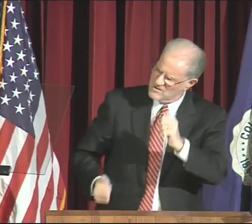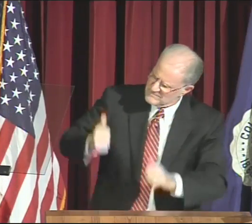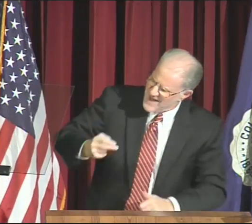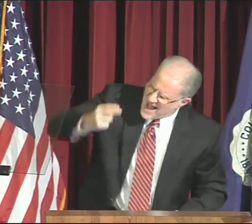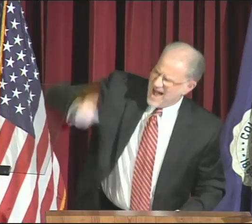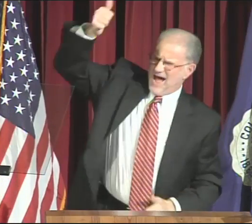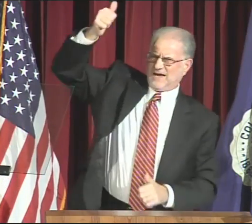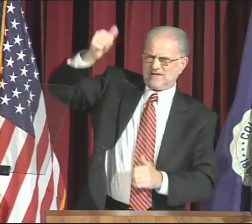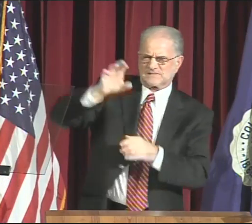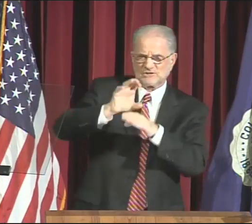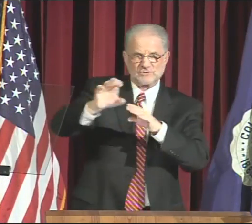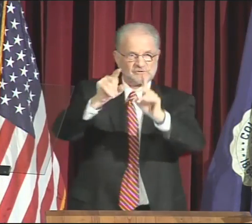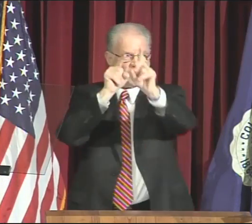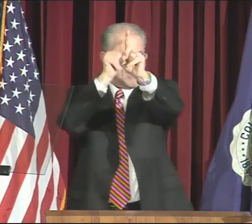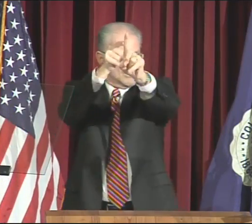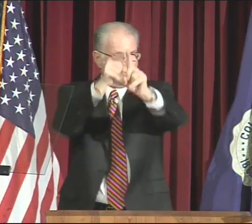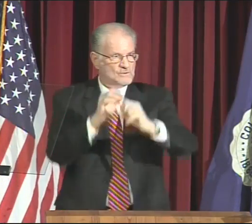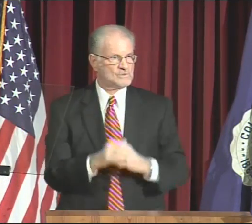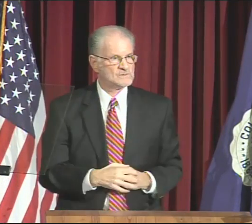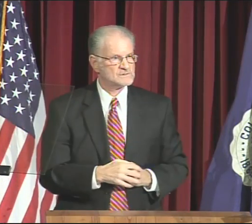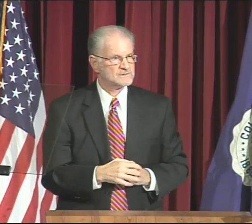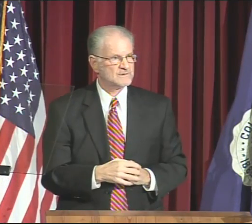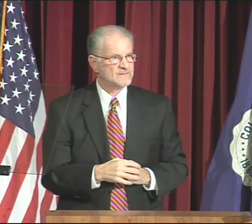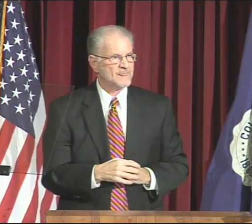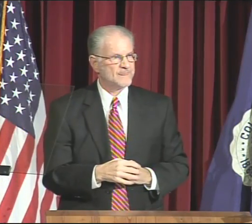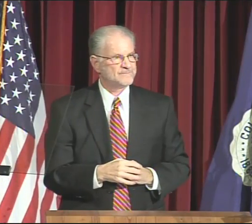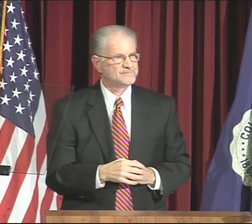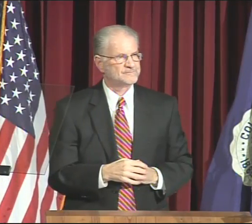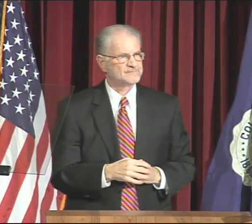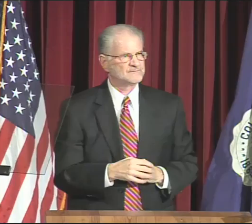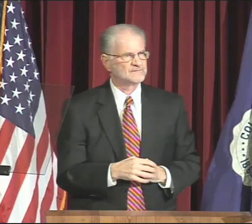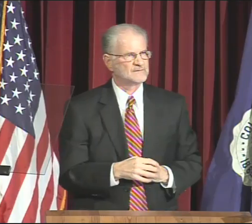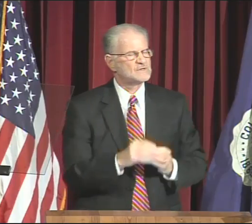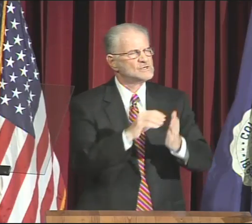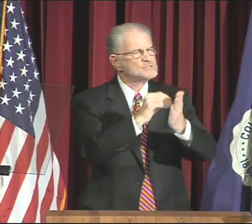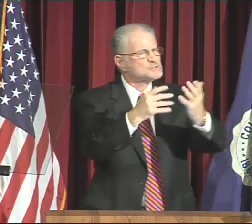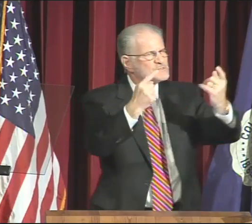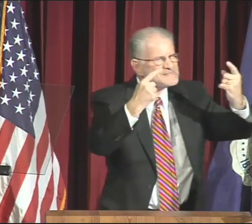allowing students to obtain their highest career goals.